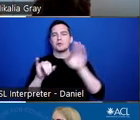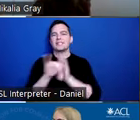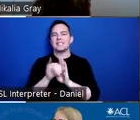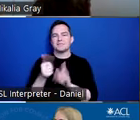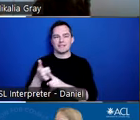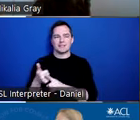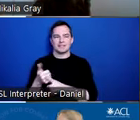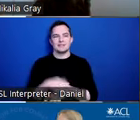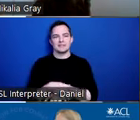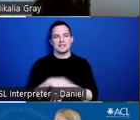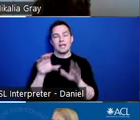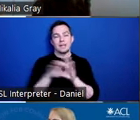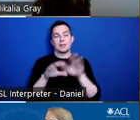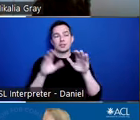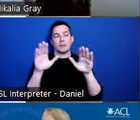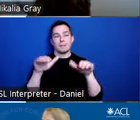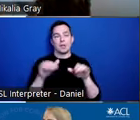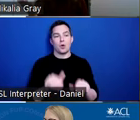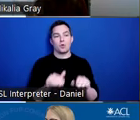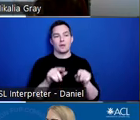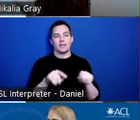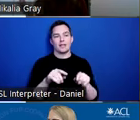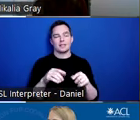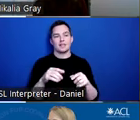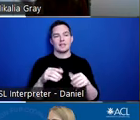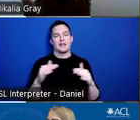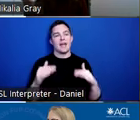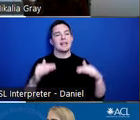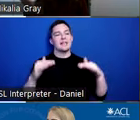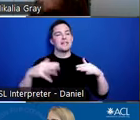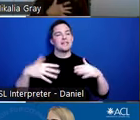The picture right below is an elevated outdoor space. Elevated because we want